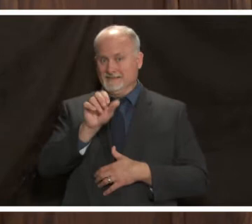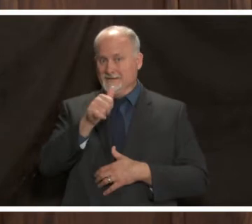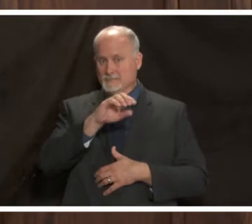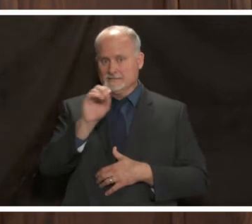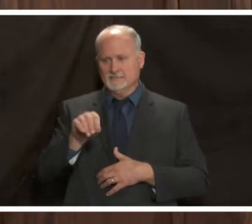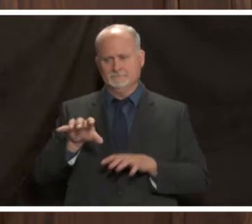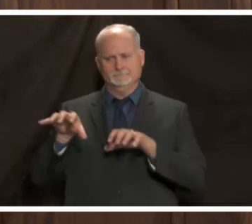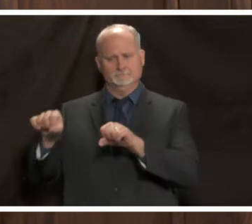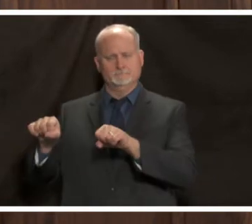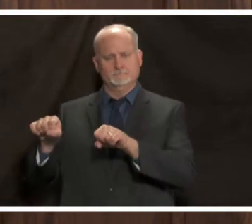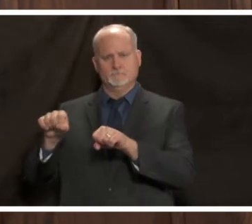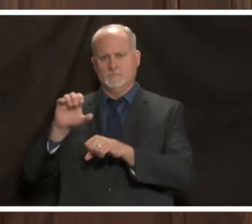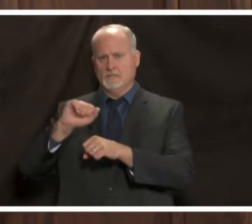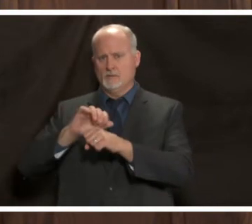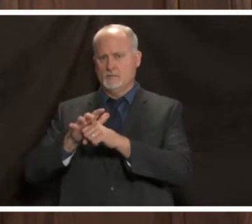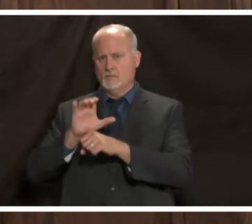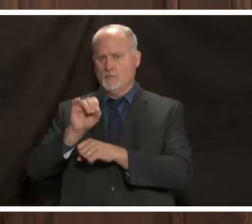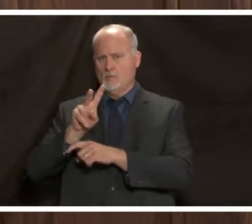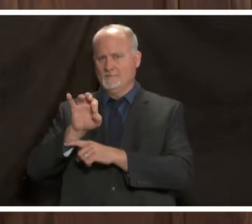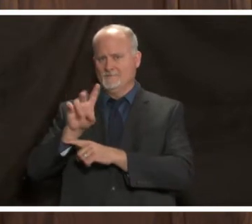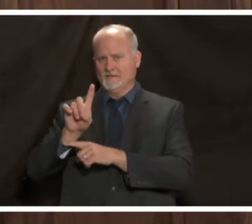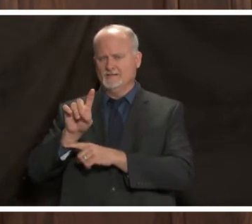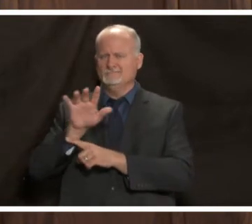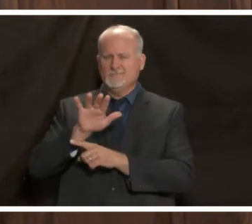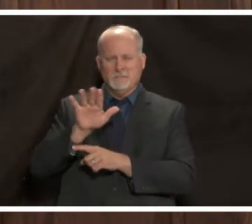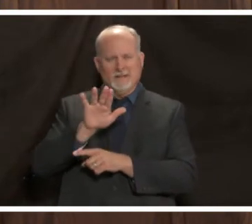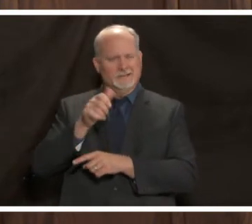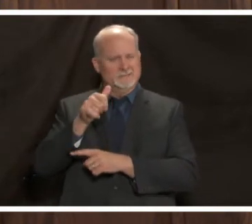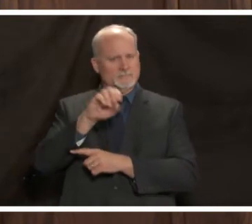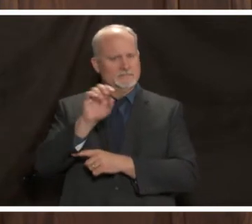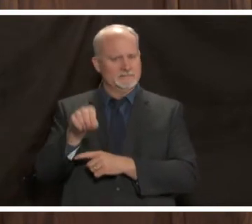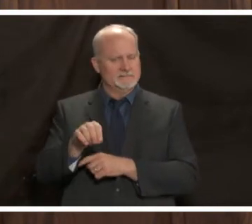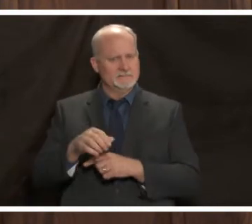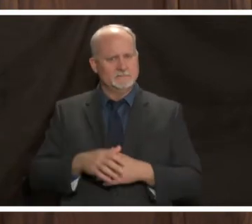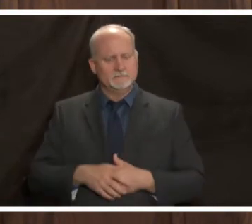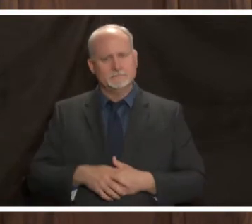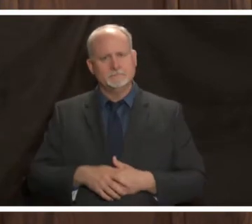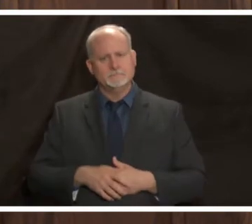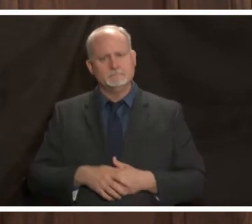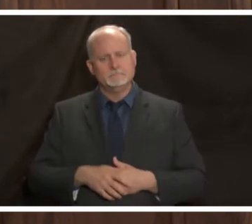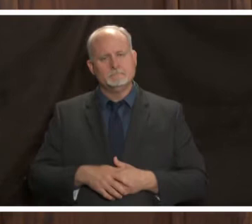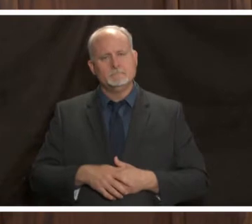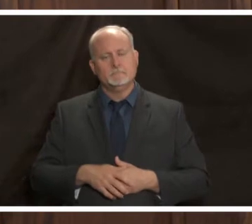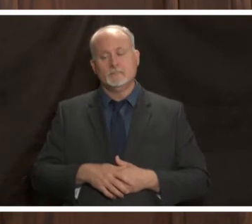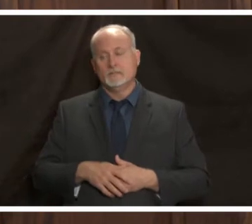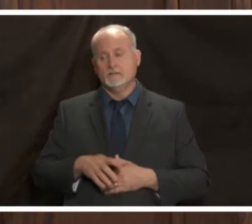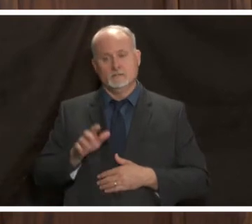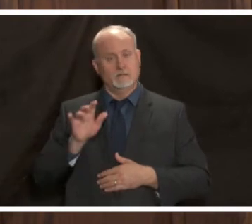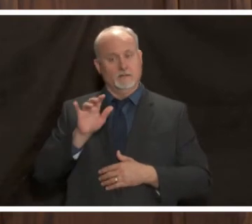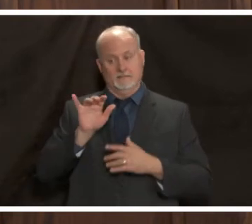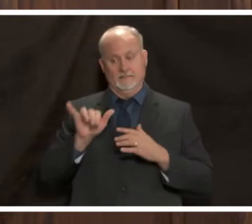for coveted care uh give or take a little bit so right now that that's the status of where we are